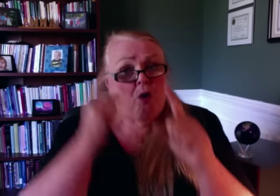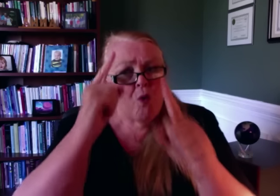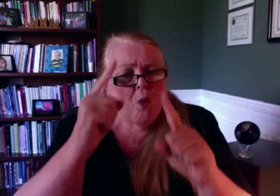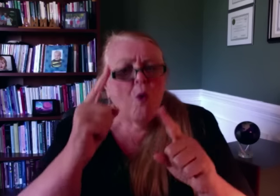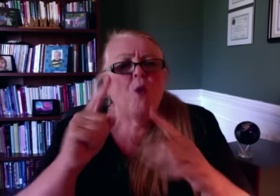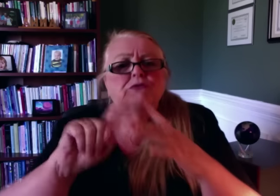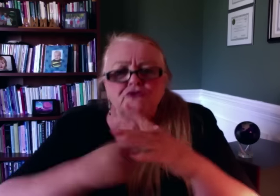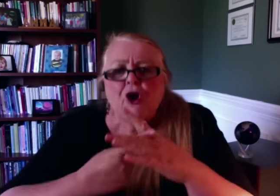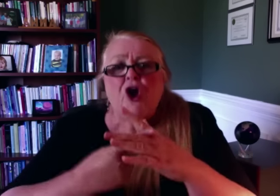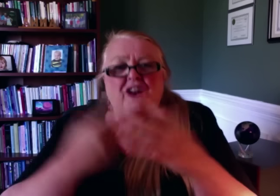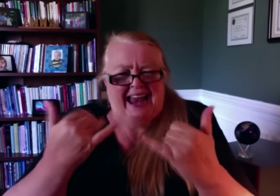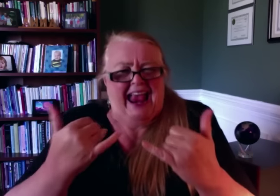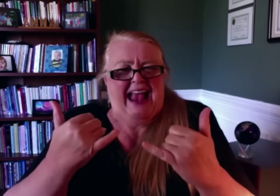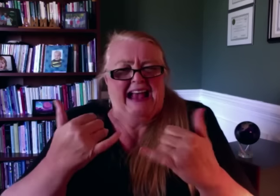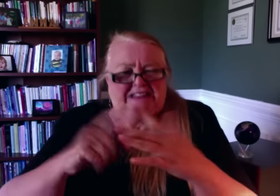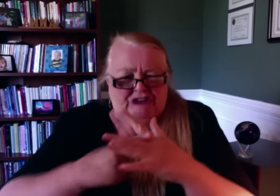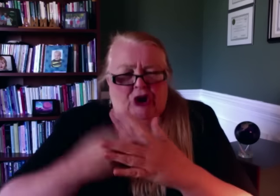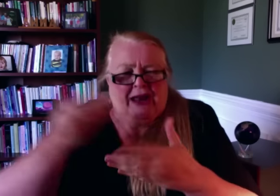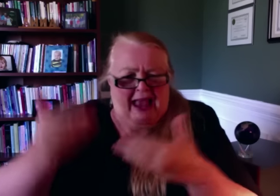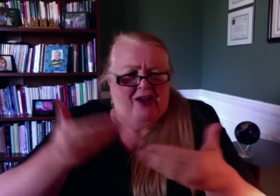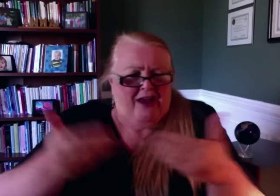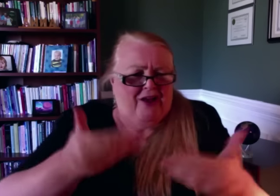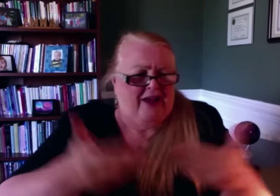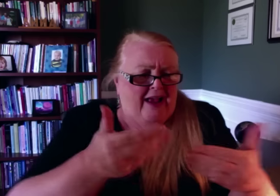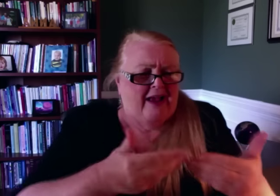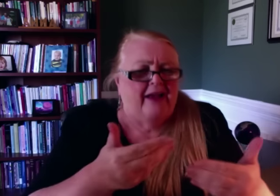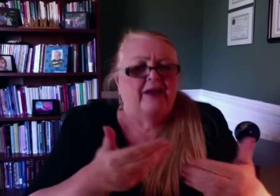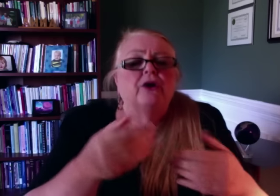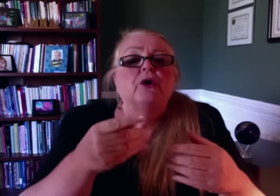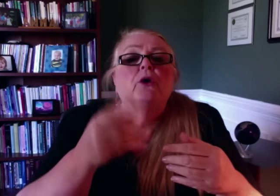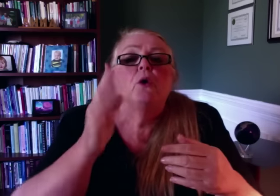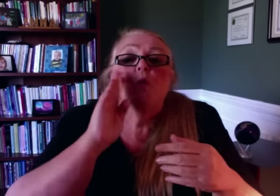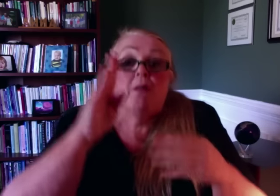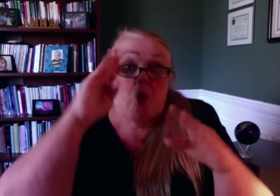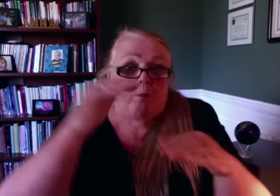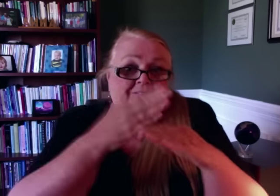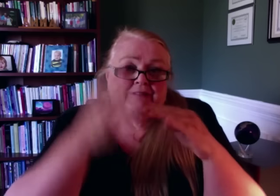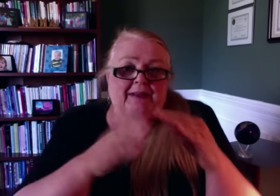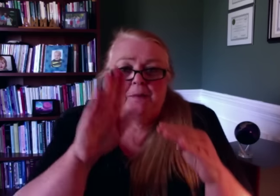New positions will be filled over the next several months and we anticipate being close